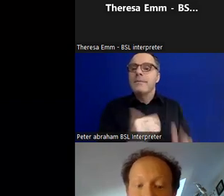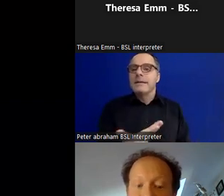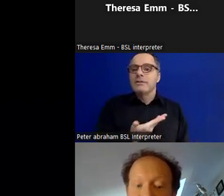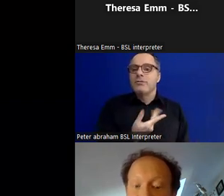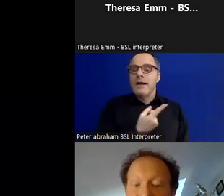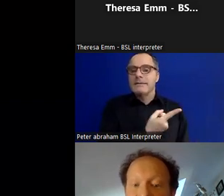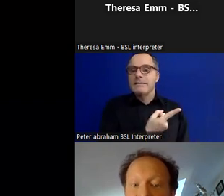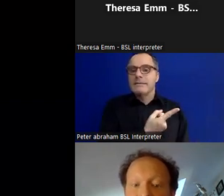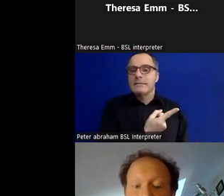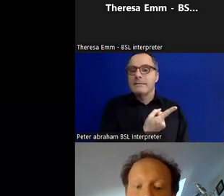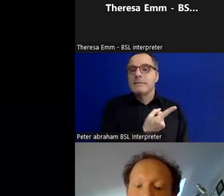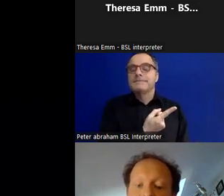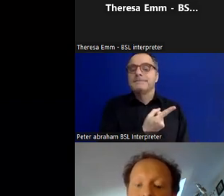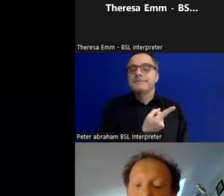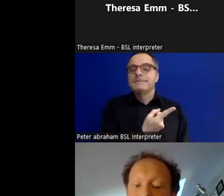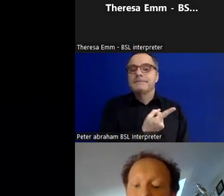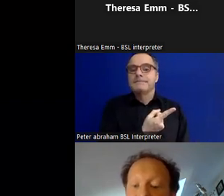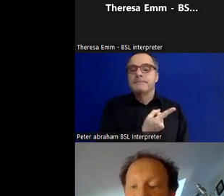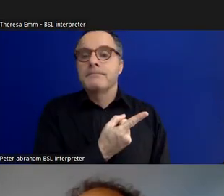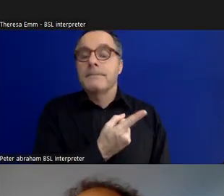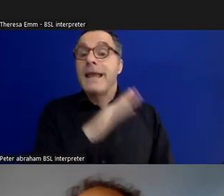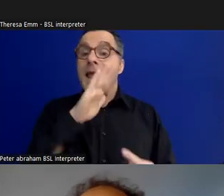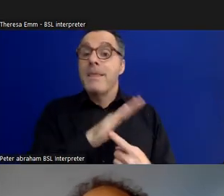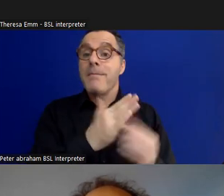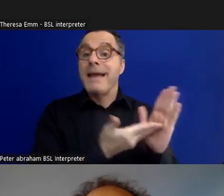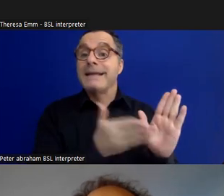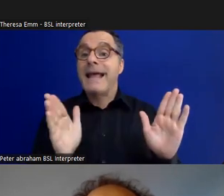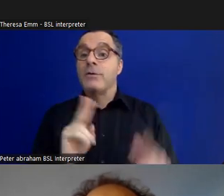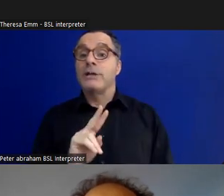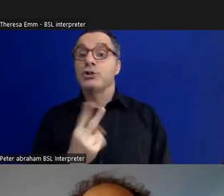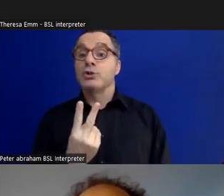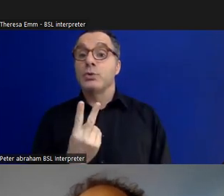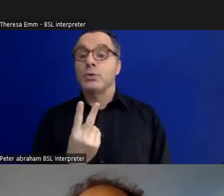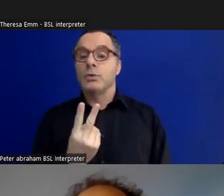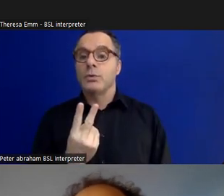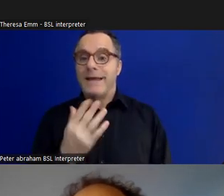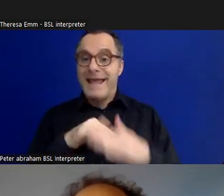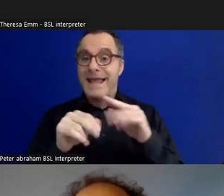disability rights section in our main Gallery 2 at the Museum. This is part of our equality